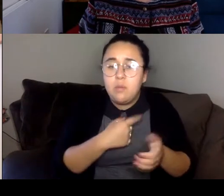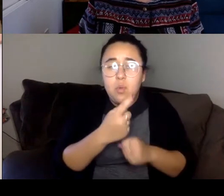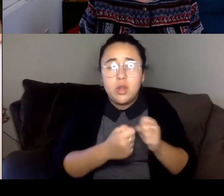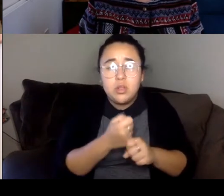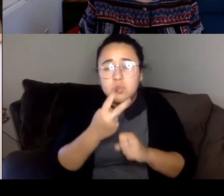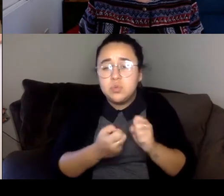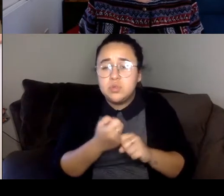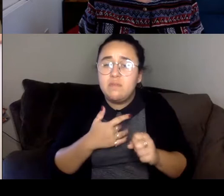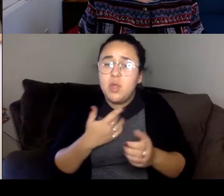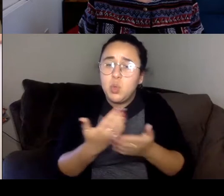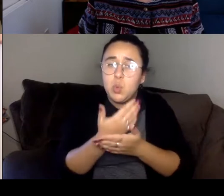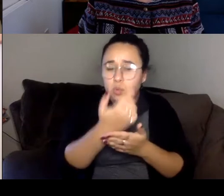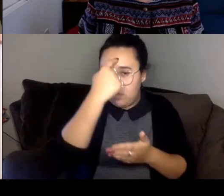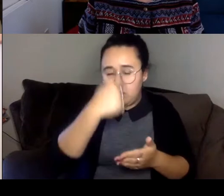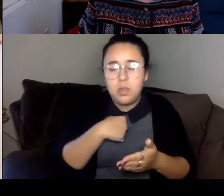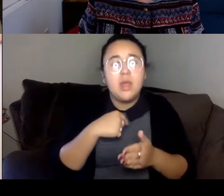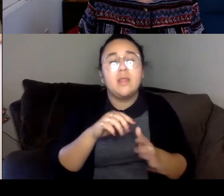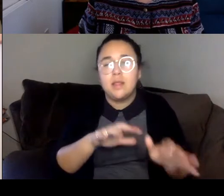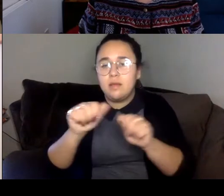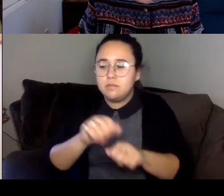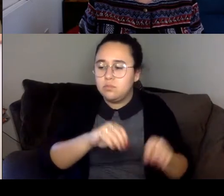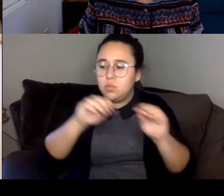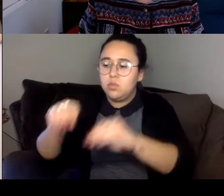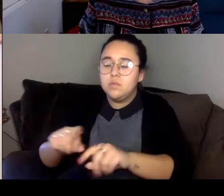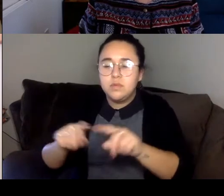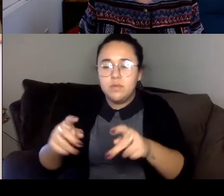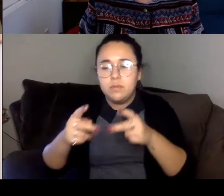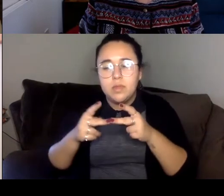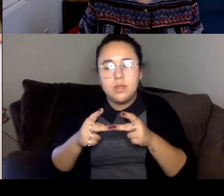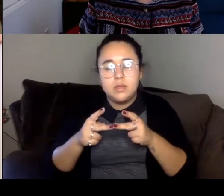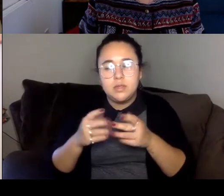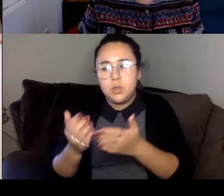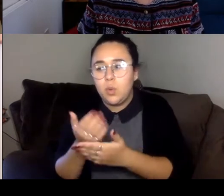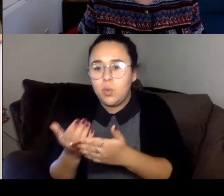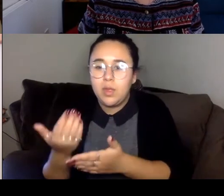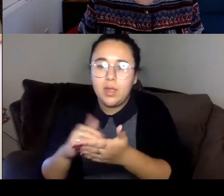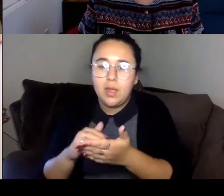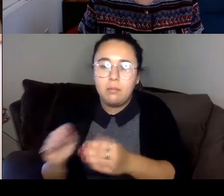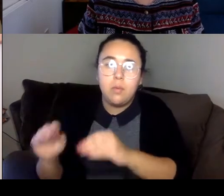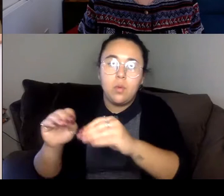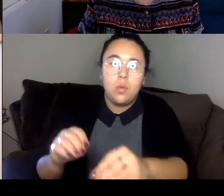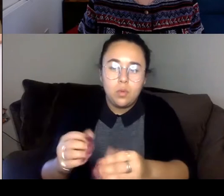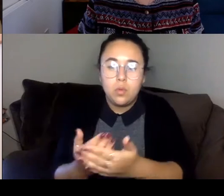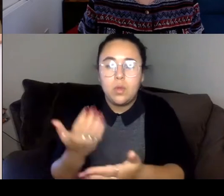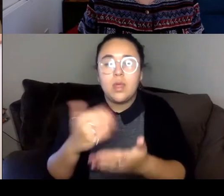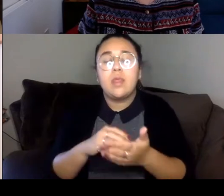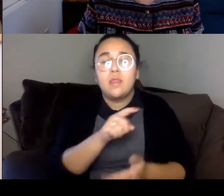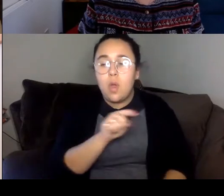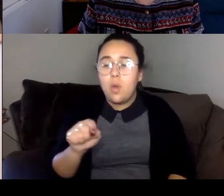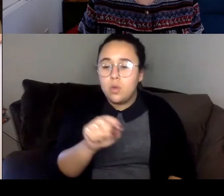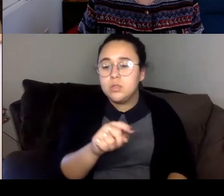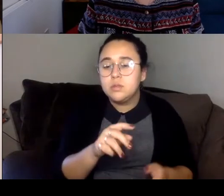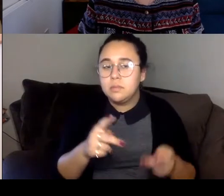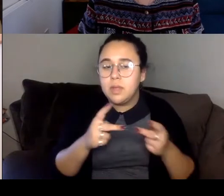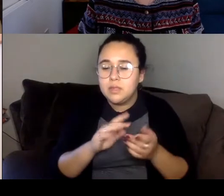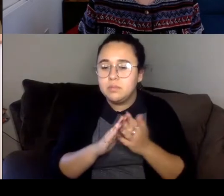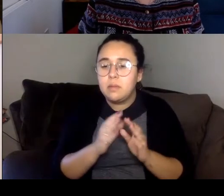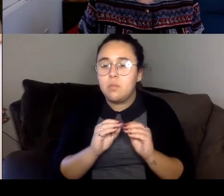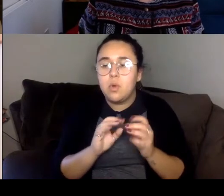And so it made sense to me to have those places, be the grounding grounding for my personal